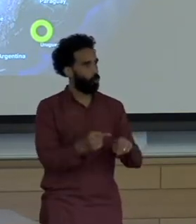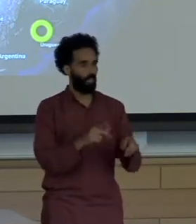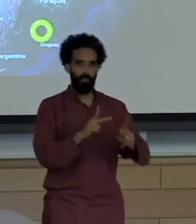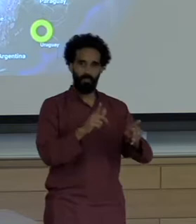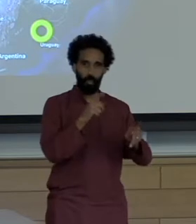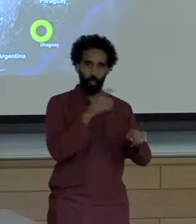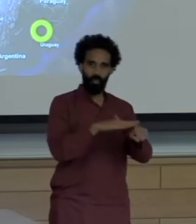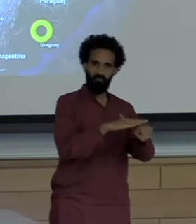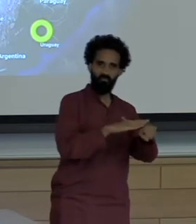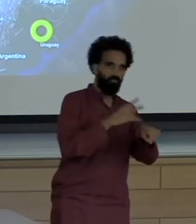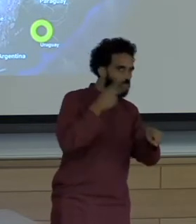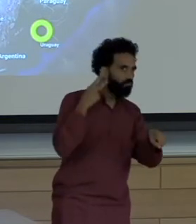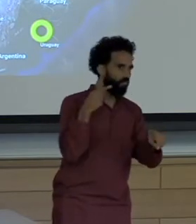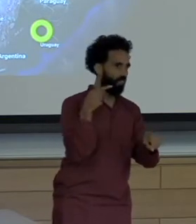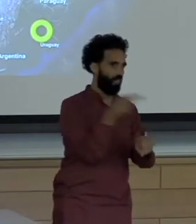the oil fields in the Lago Agrio